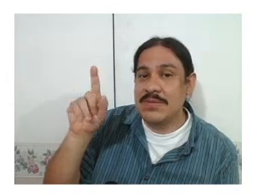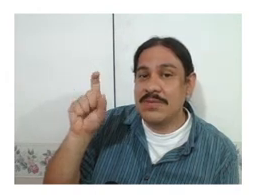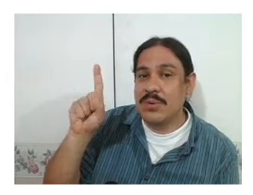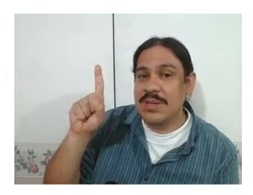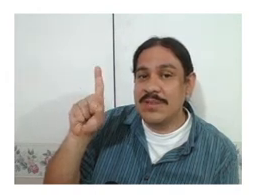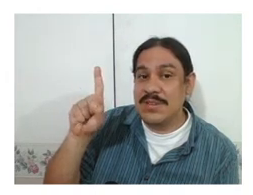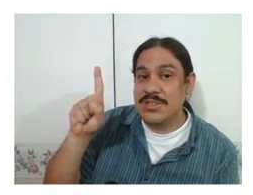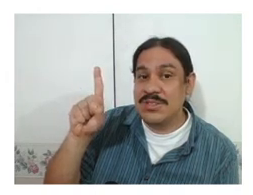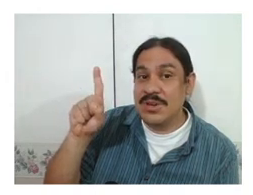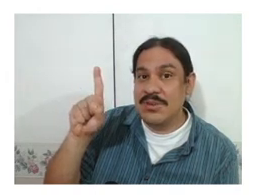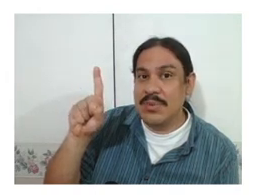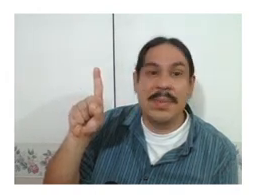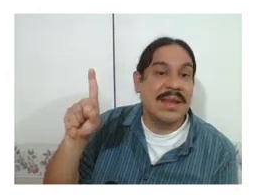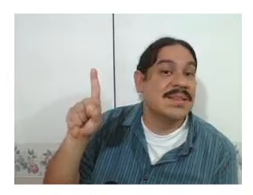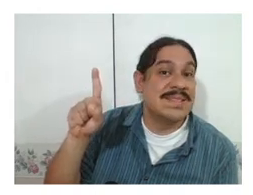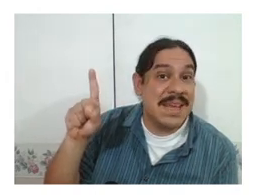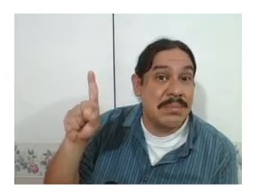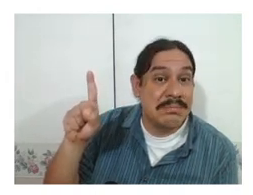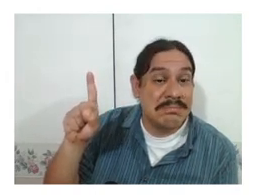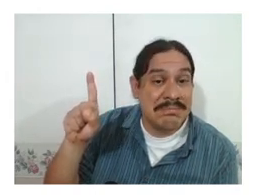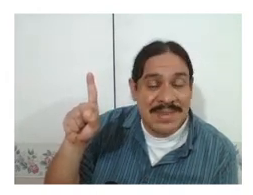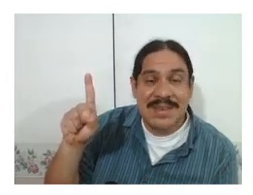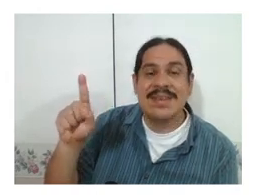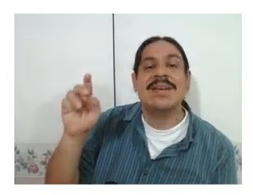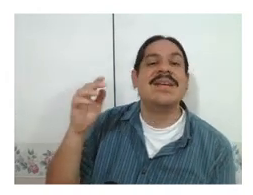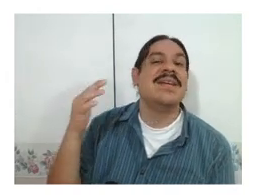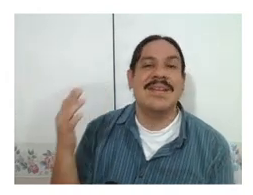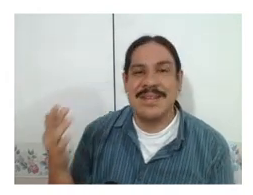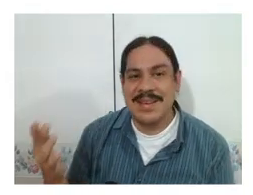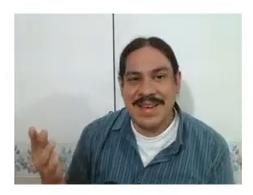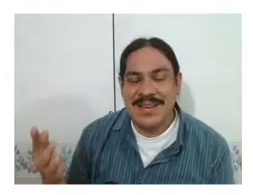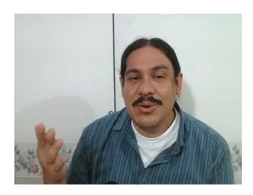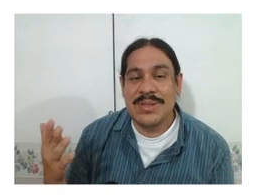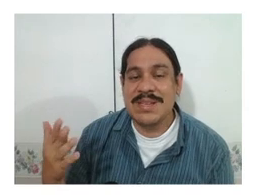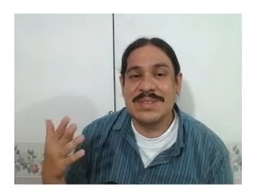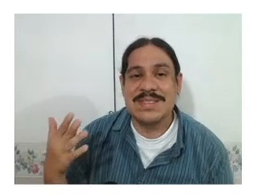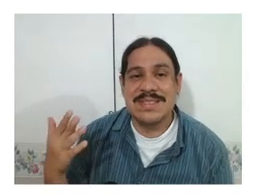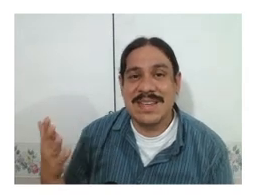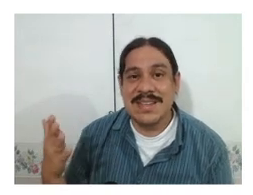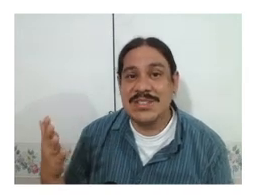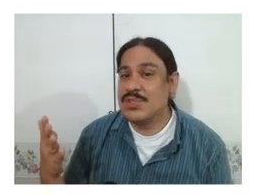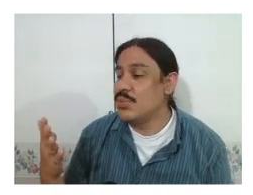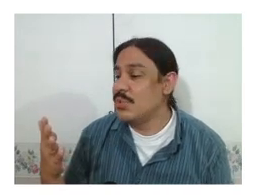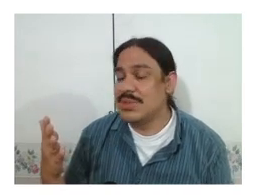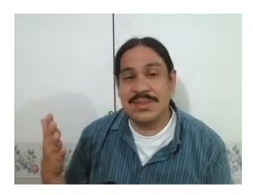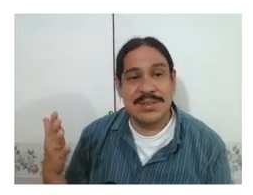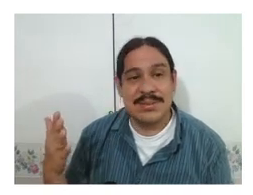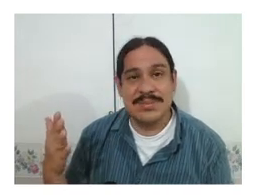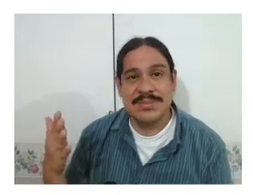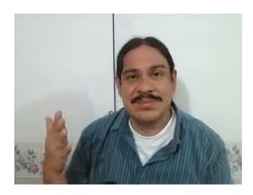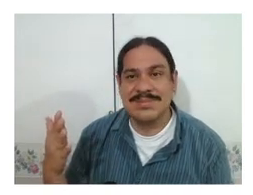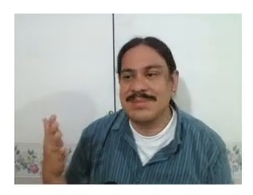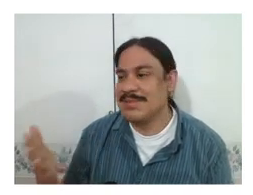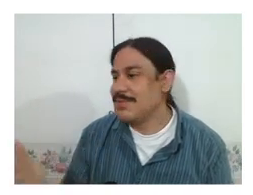for the other features remain the same